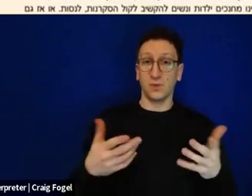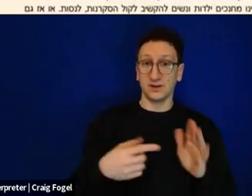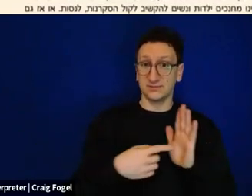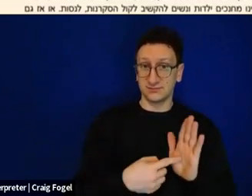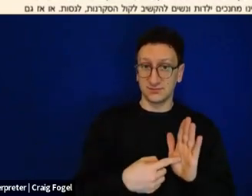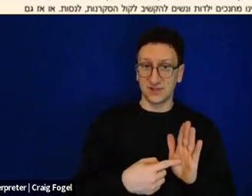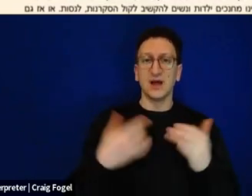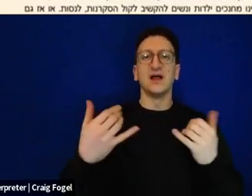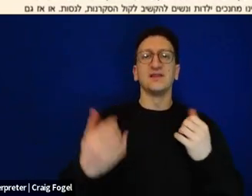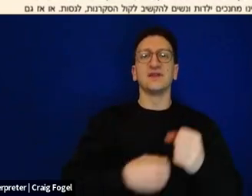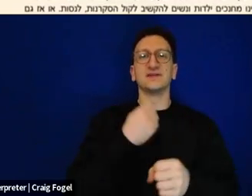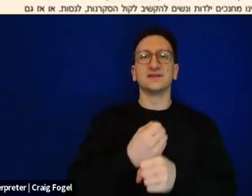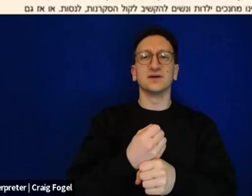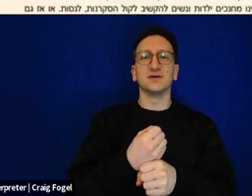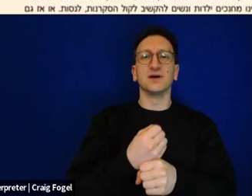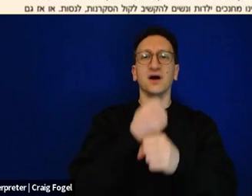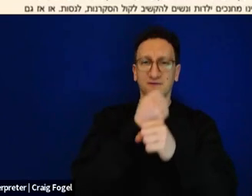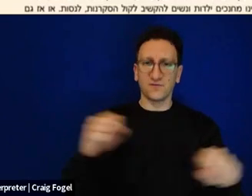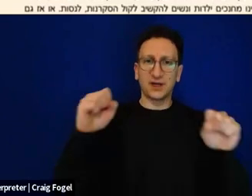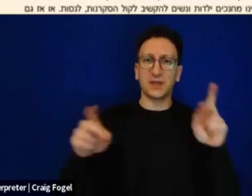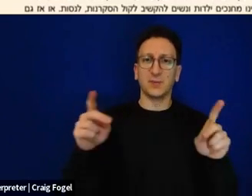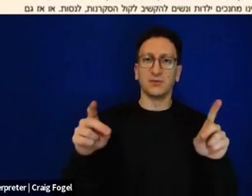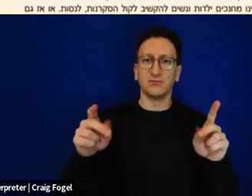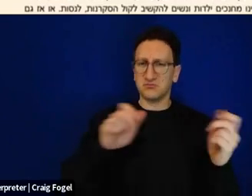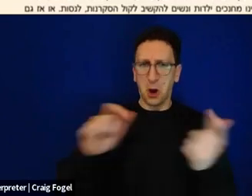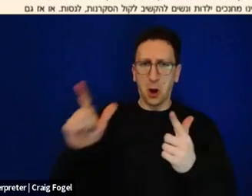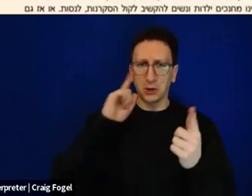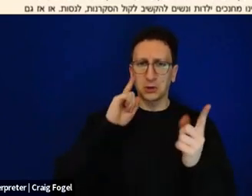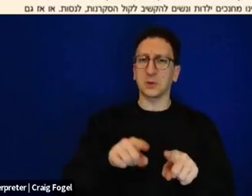year free people, something that everyone can agree and connect around.